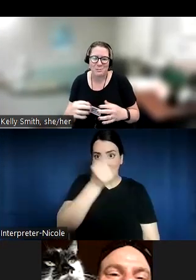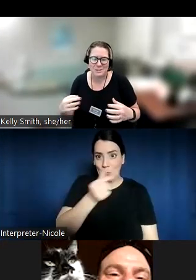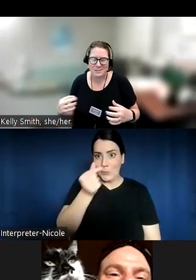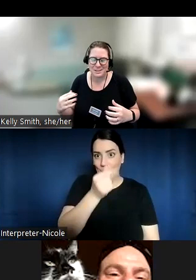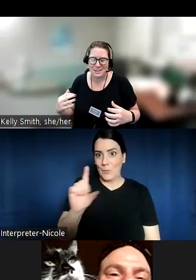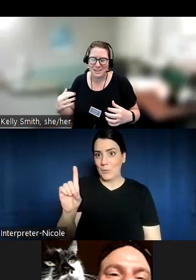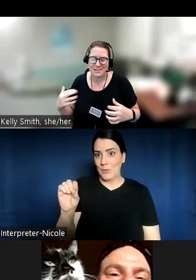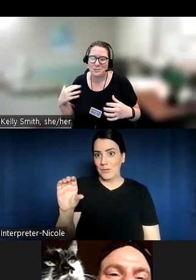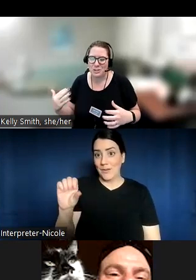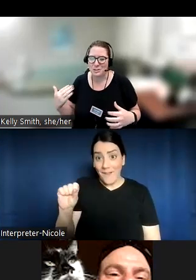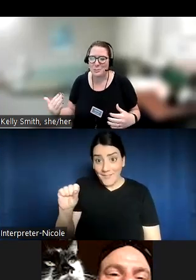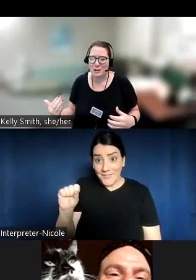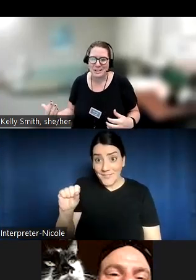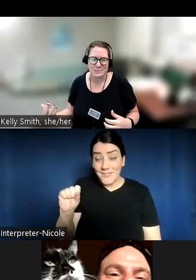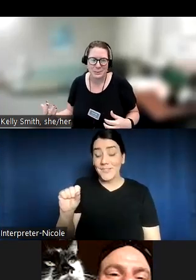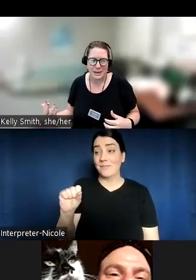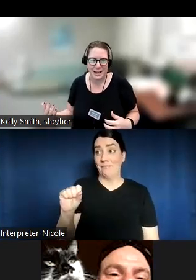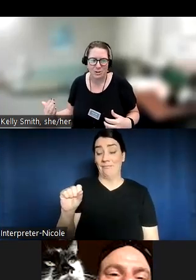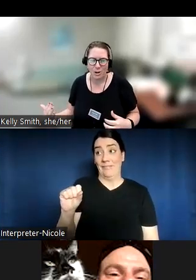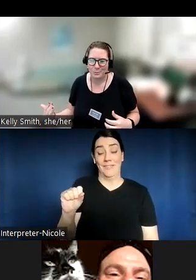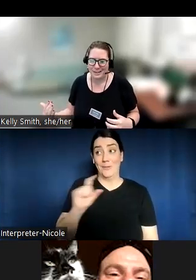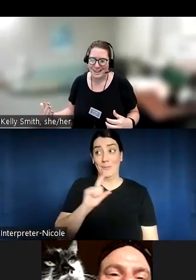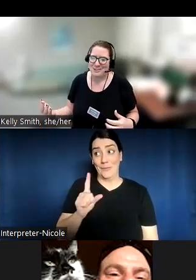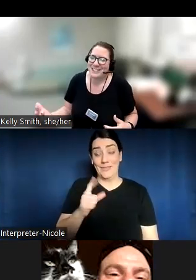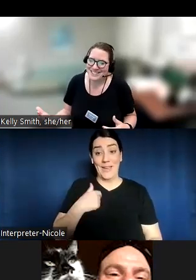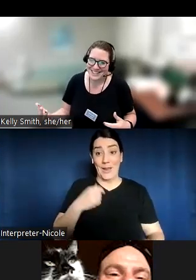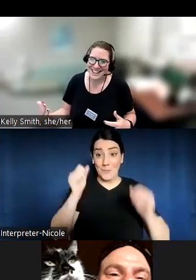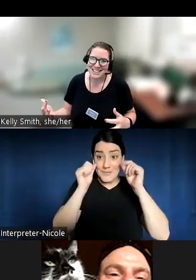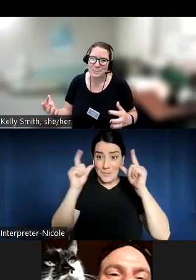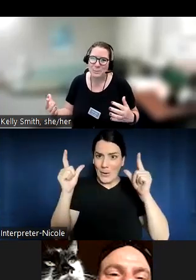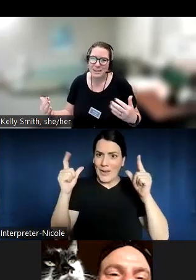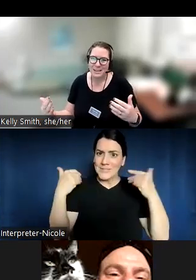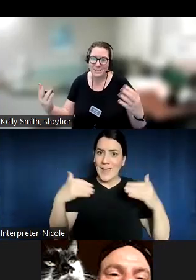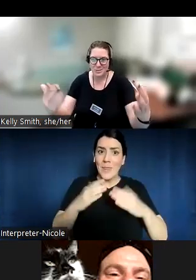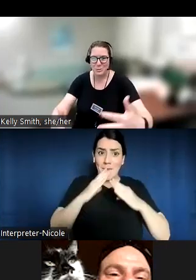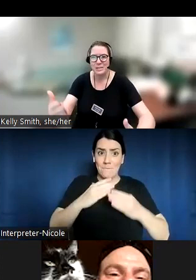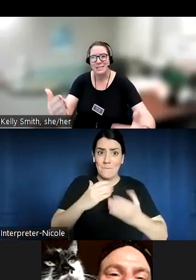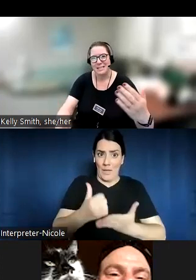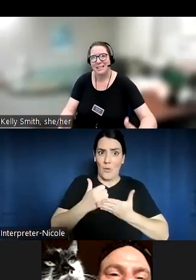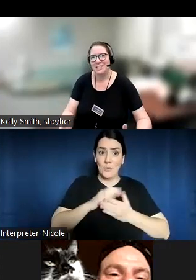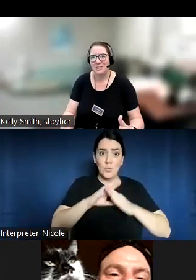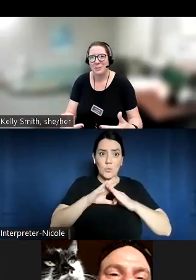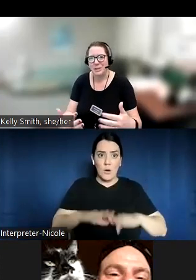And I was just surprised by how calming that was to be in a Zoom and seeing each other